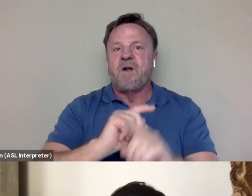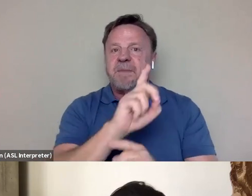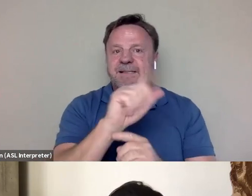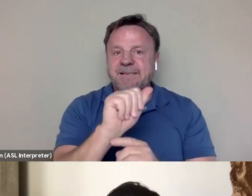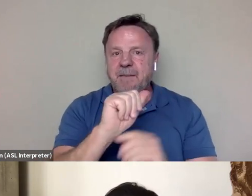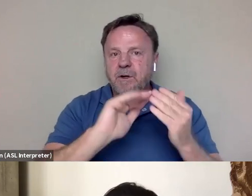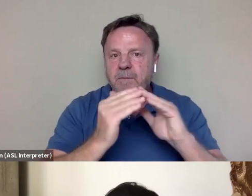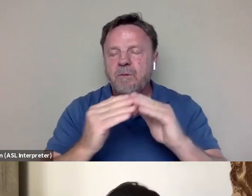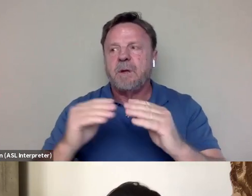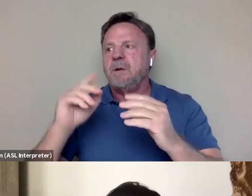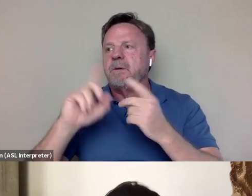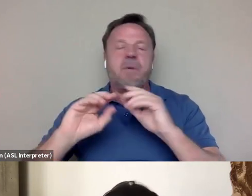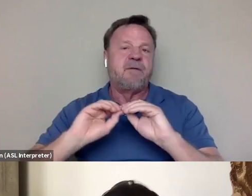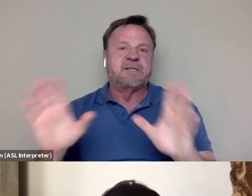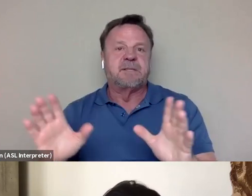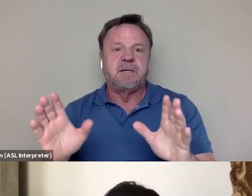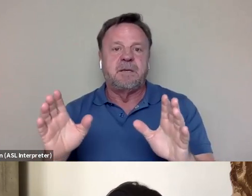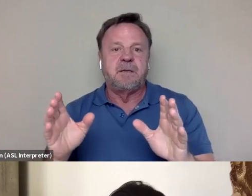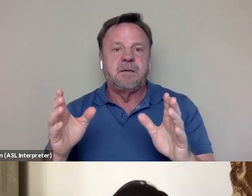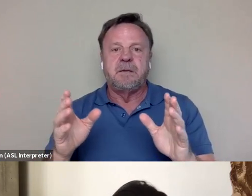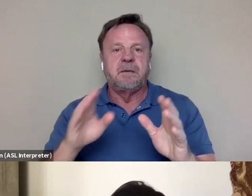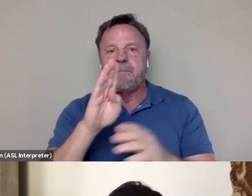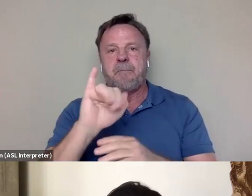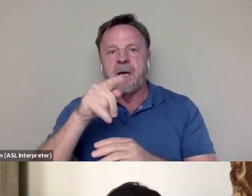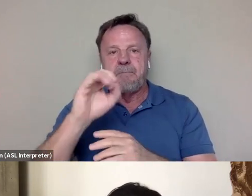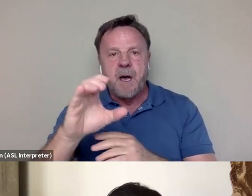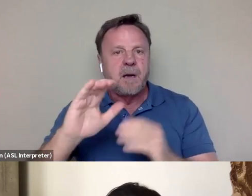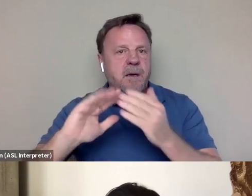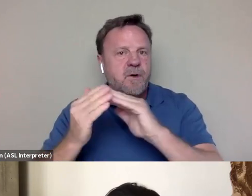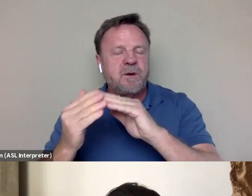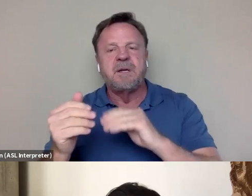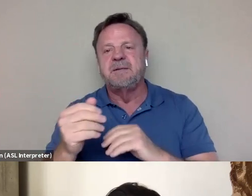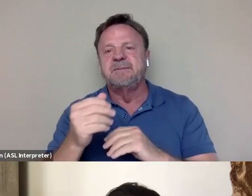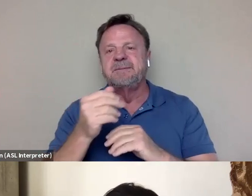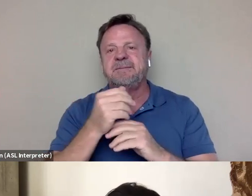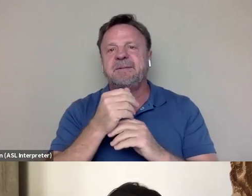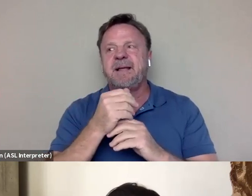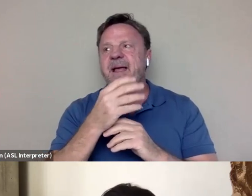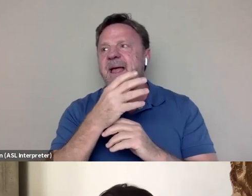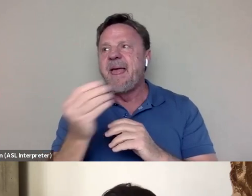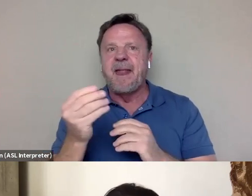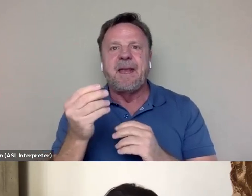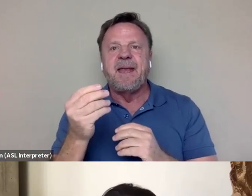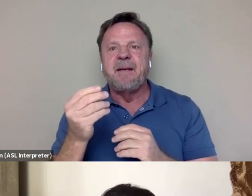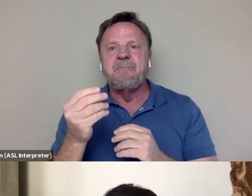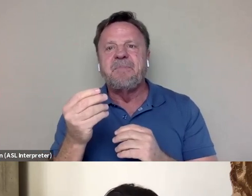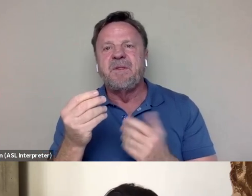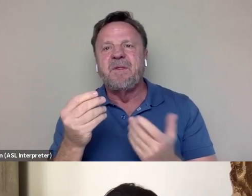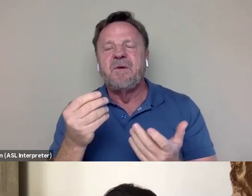to, you know, obviously all BIPOC communities. And we just sort of meet this,